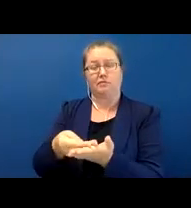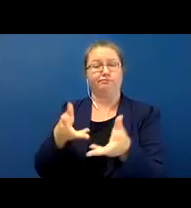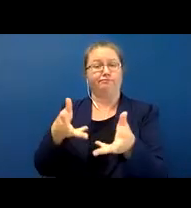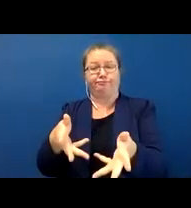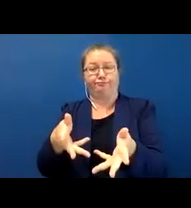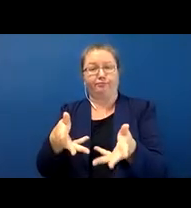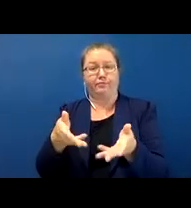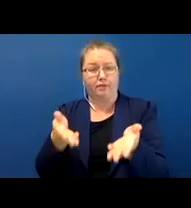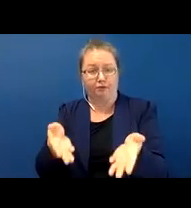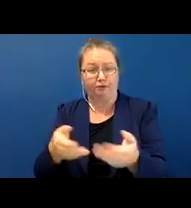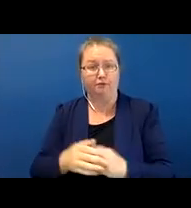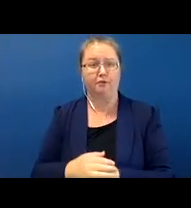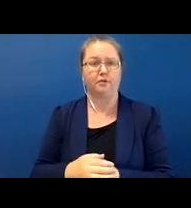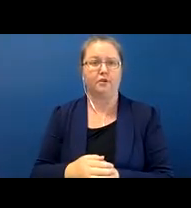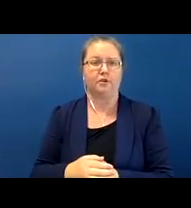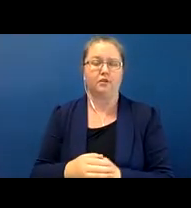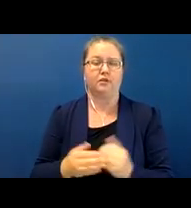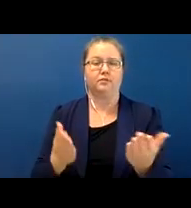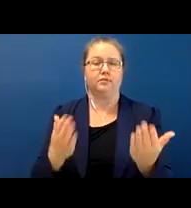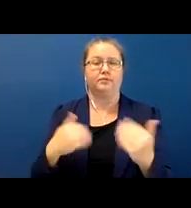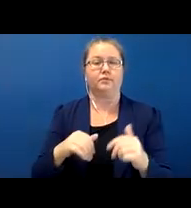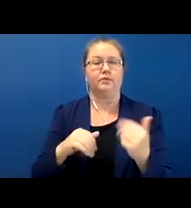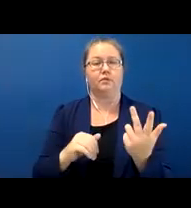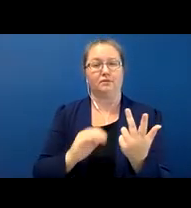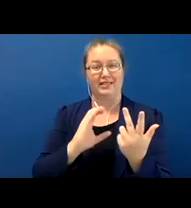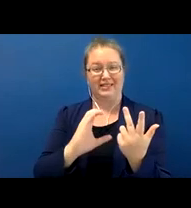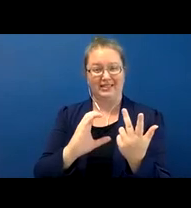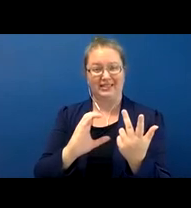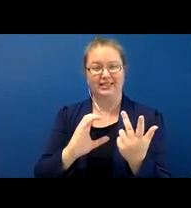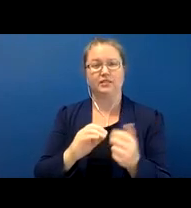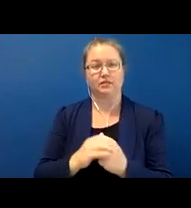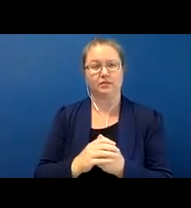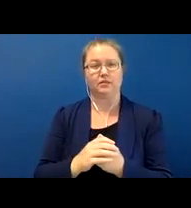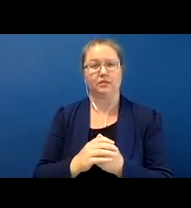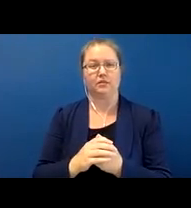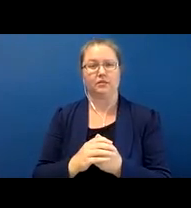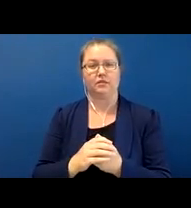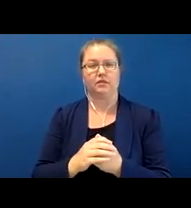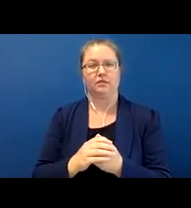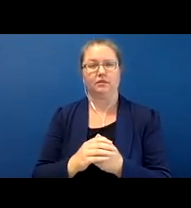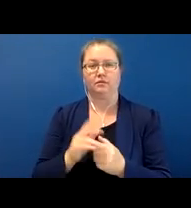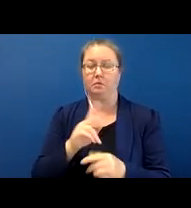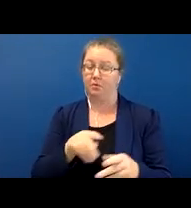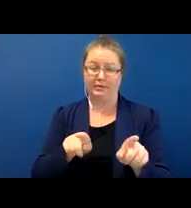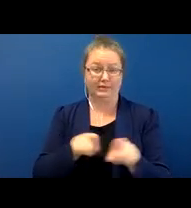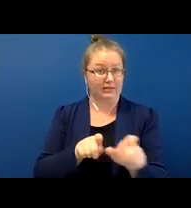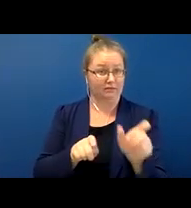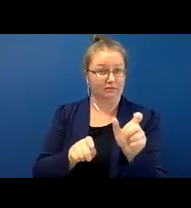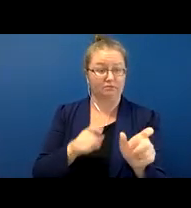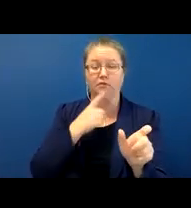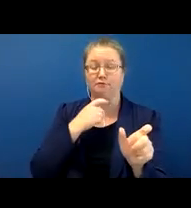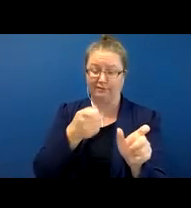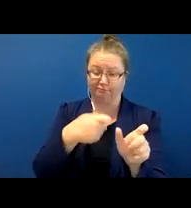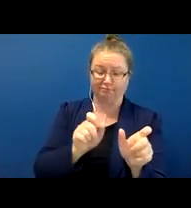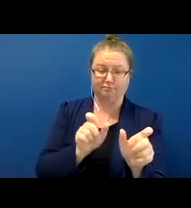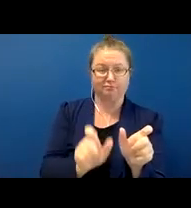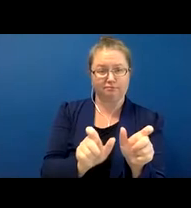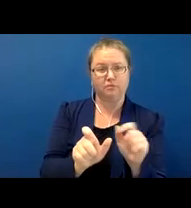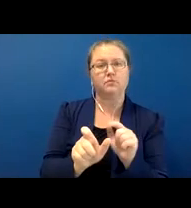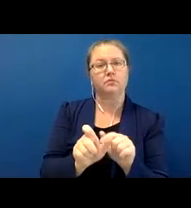place’. Whereas the last example 3c we have Béeso siltsooz and in this case, it just